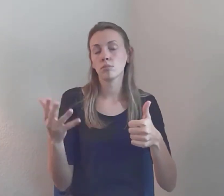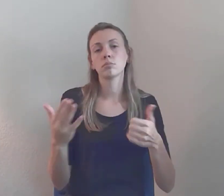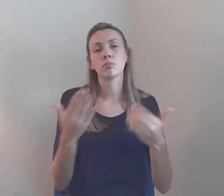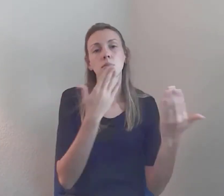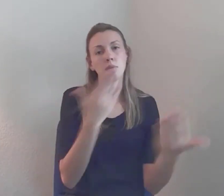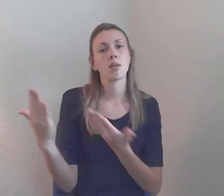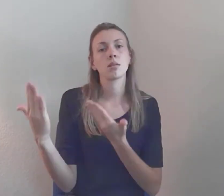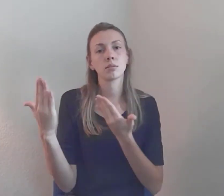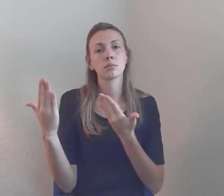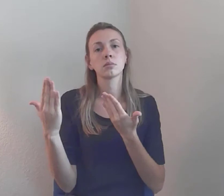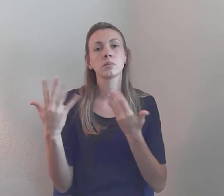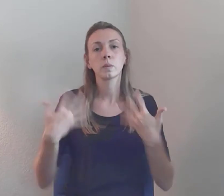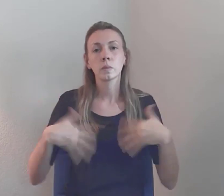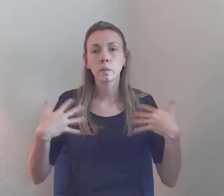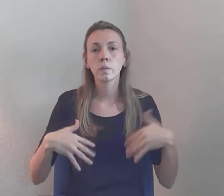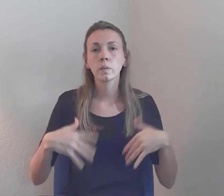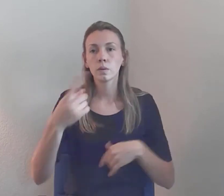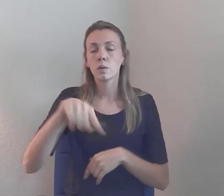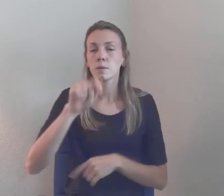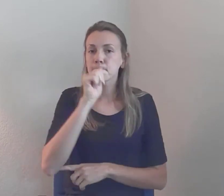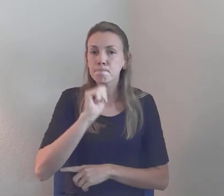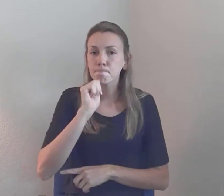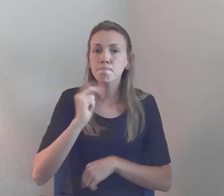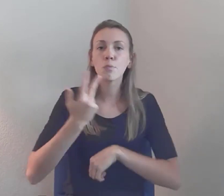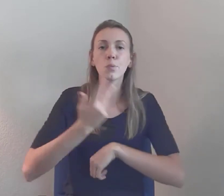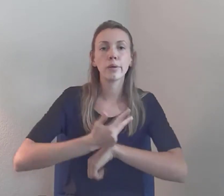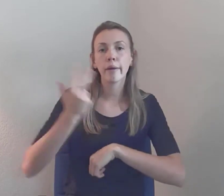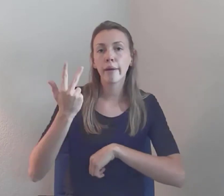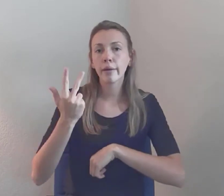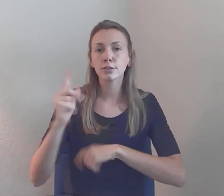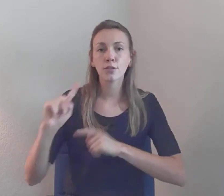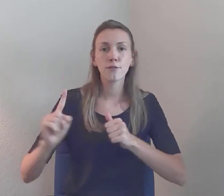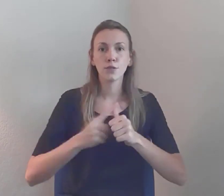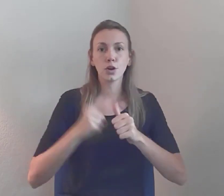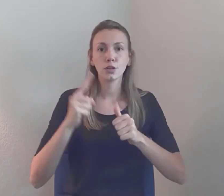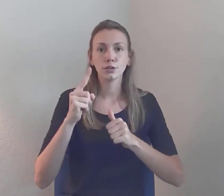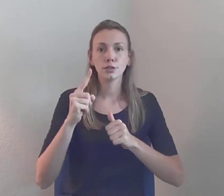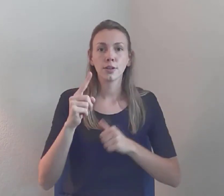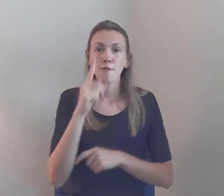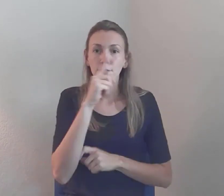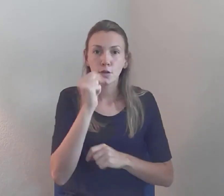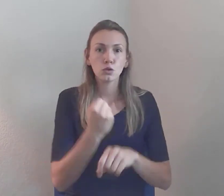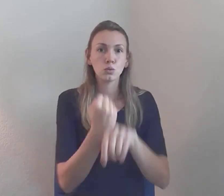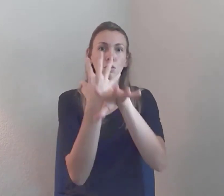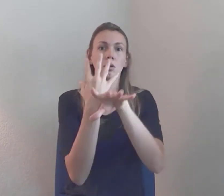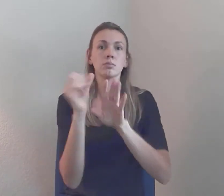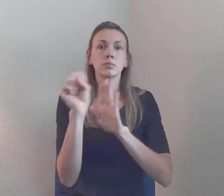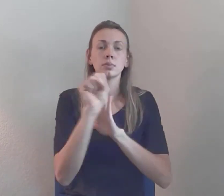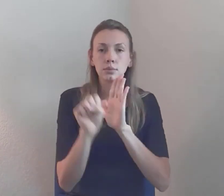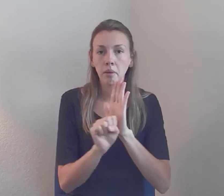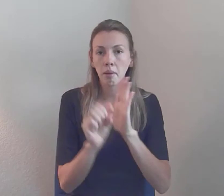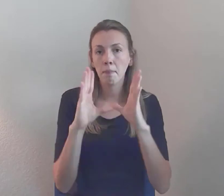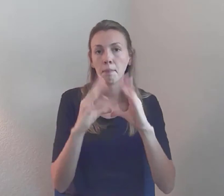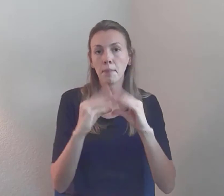hanging on for three days as we did our... Our first ever virtual state meeting... Uhmm... And...